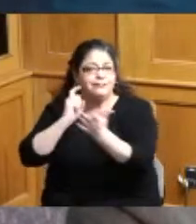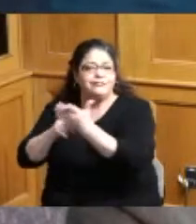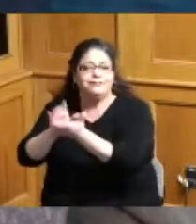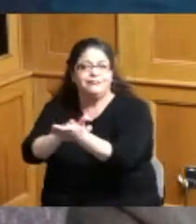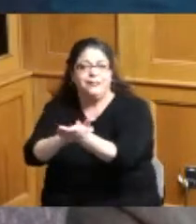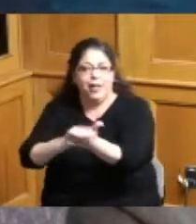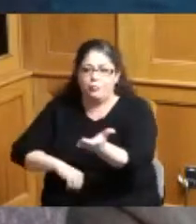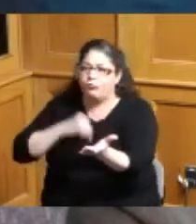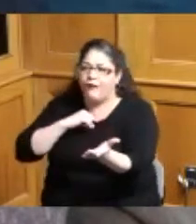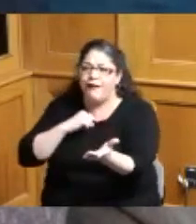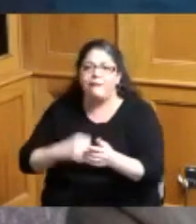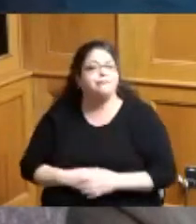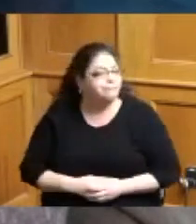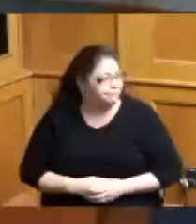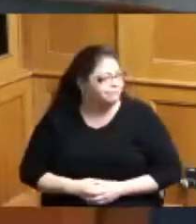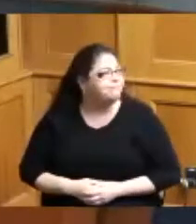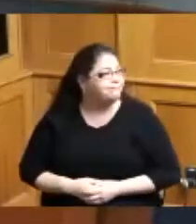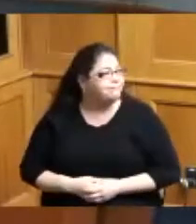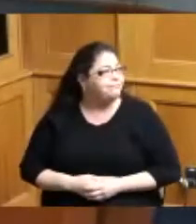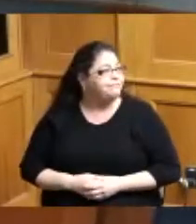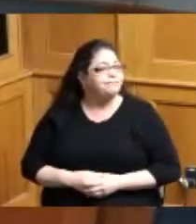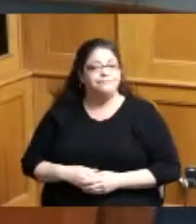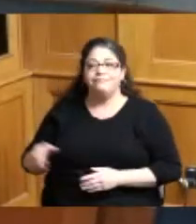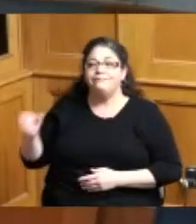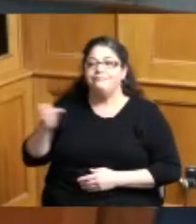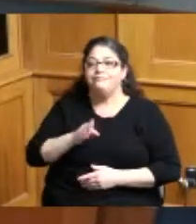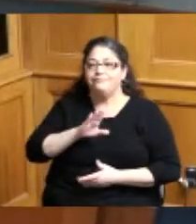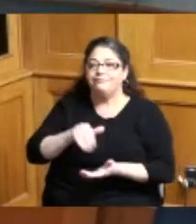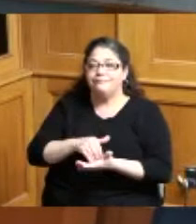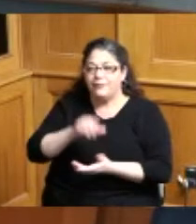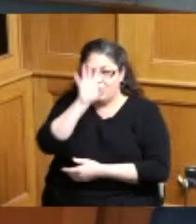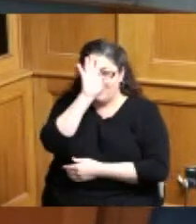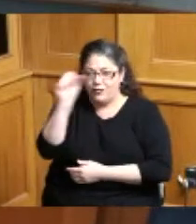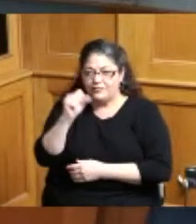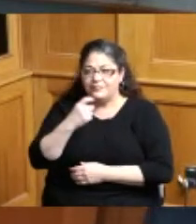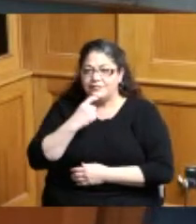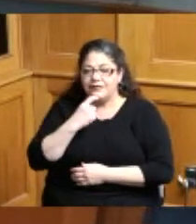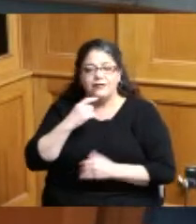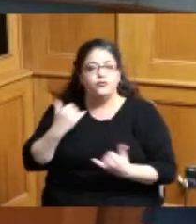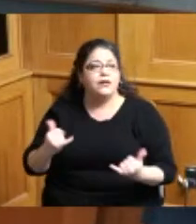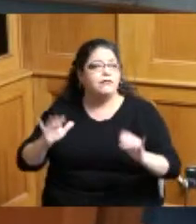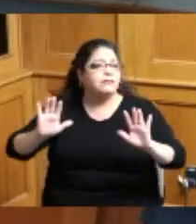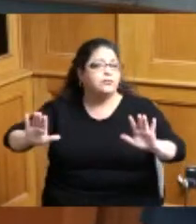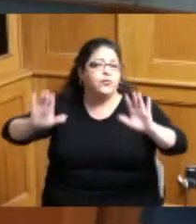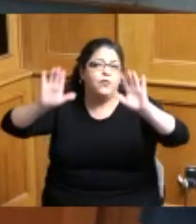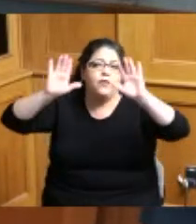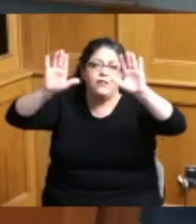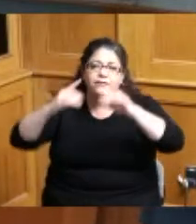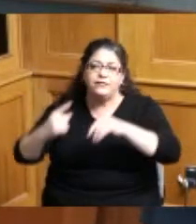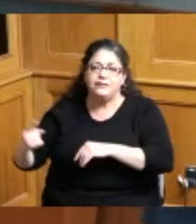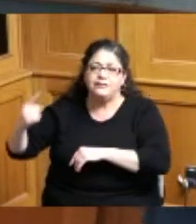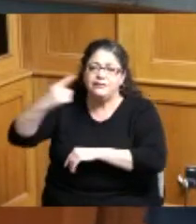thank you thank you this is absolutely a fantastic day a wonderful day awesome day